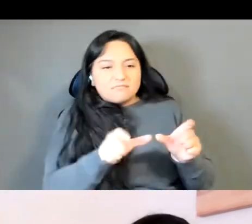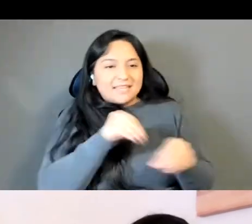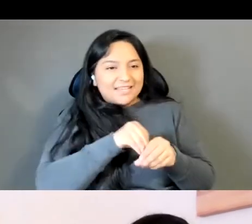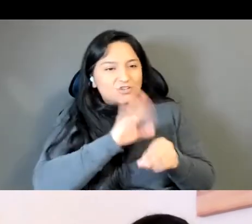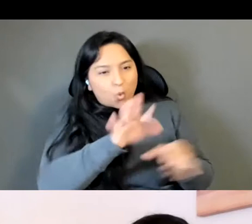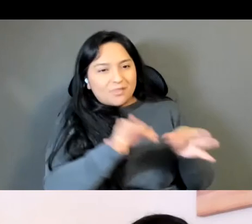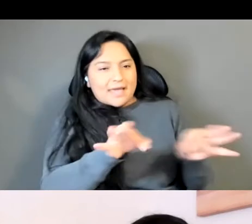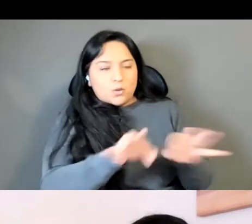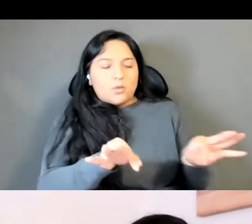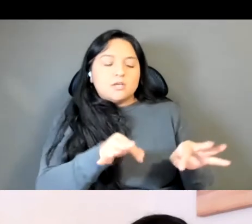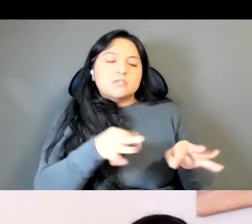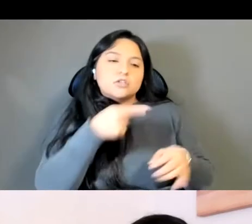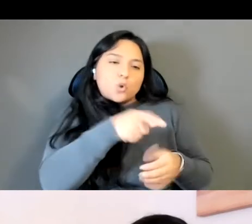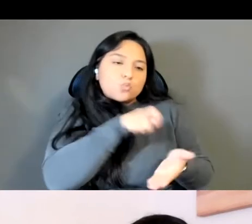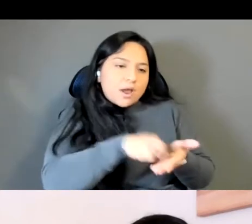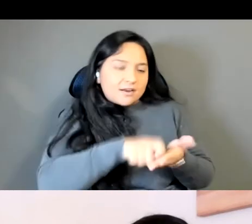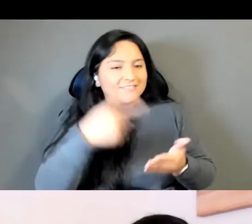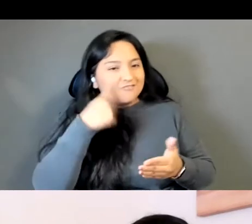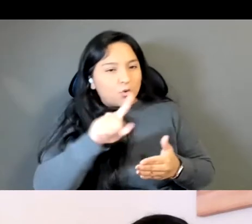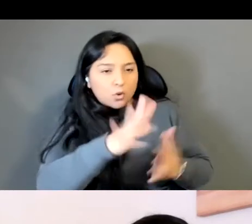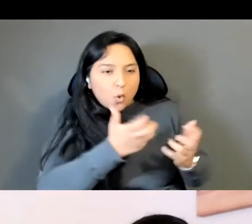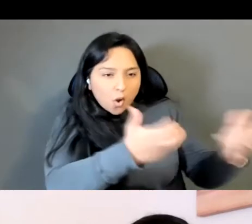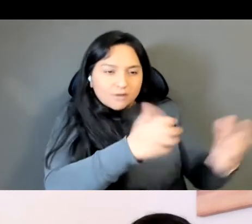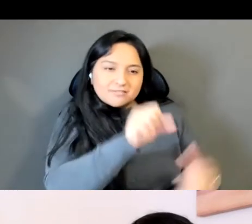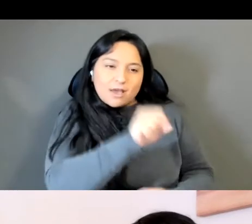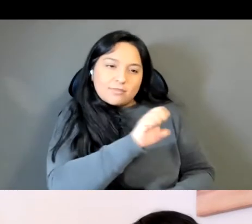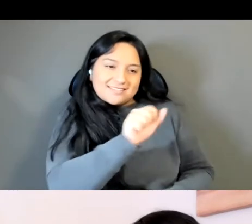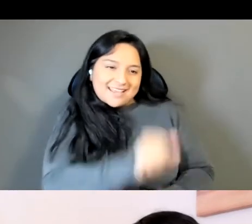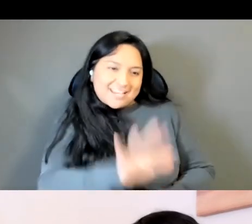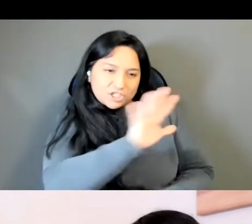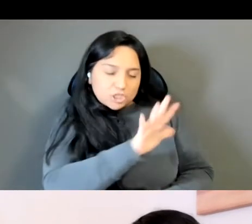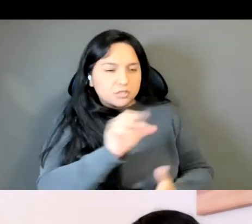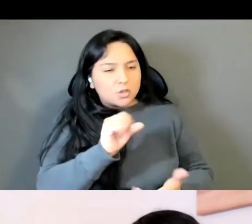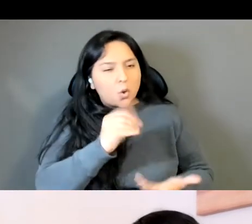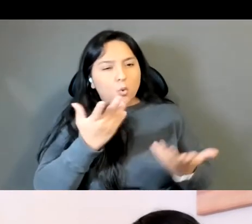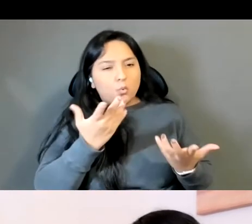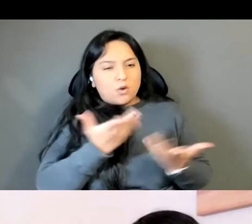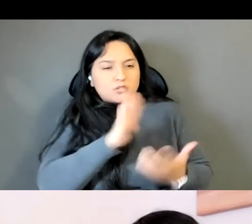Southeast Asian audience I love to hear what it was like to tell the story in a good shoe tie in English,